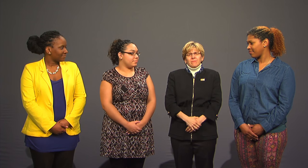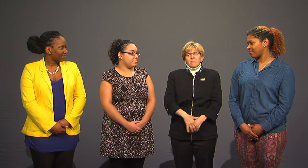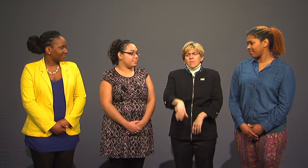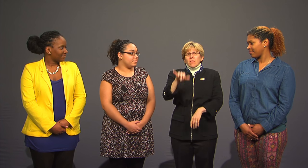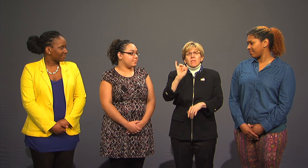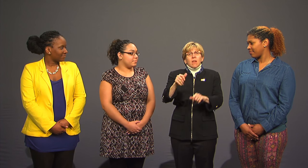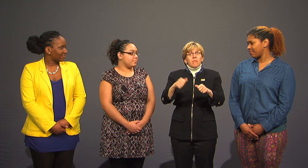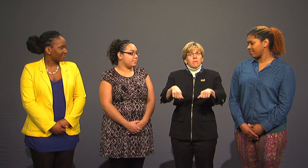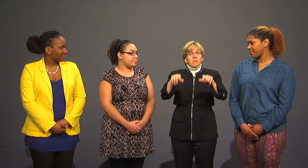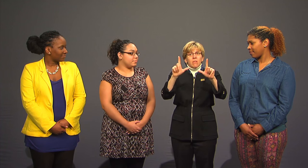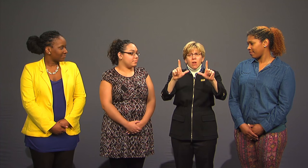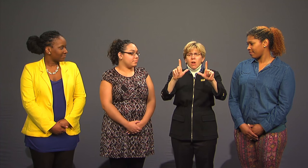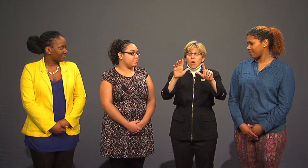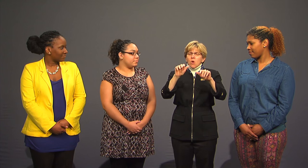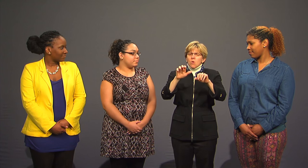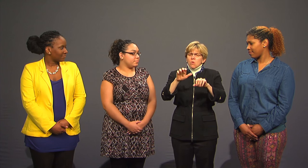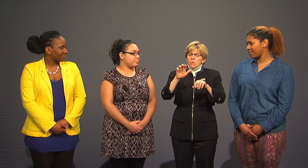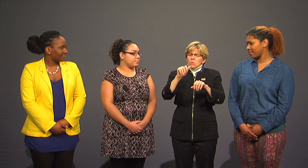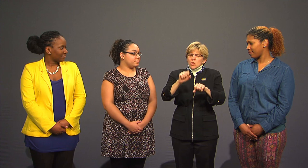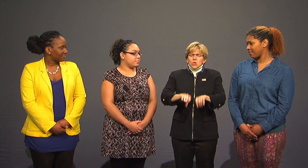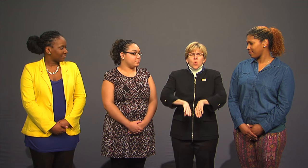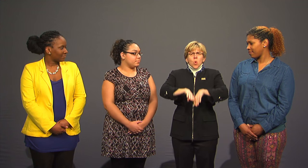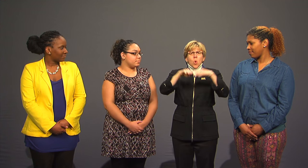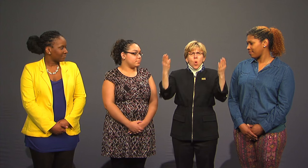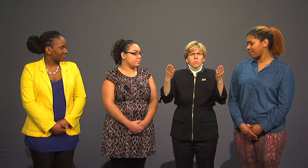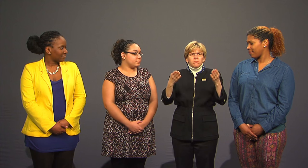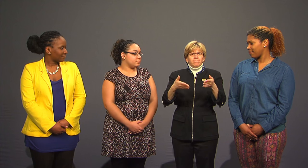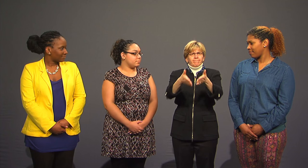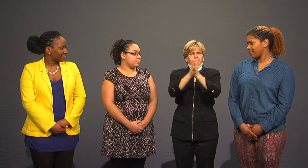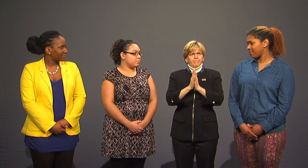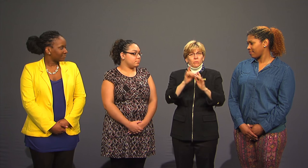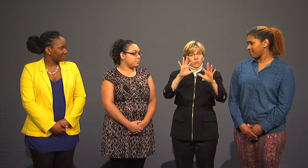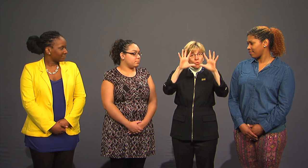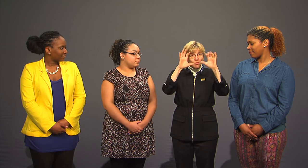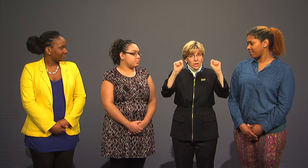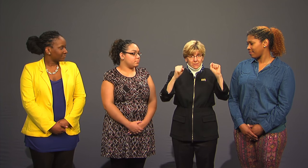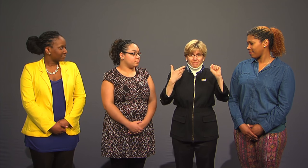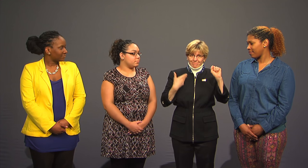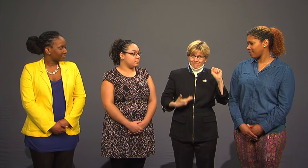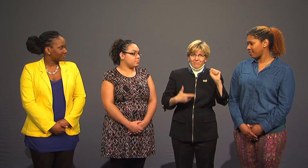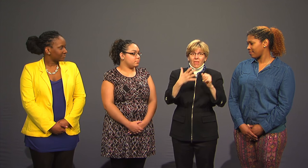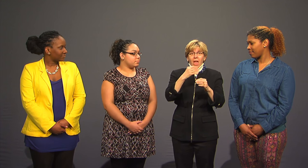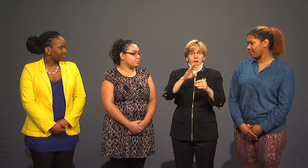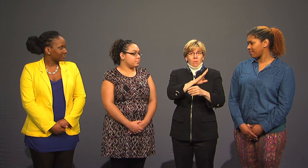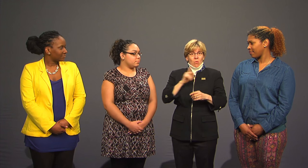This vlog was an open request to the President and the Board of Trustees